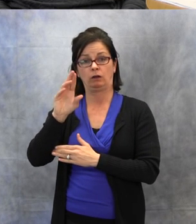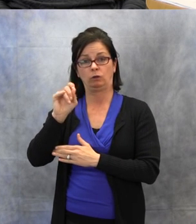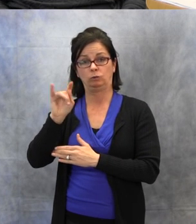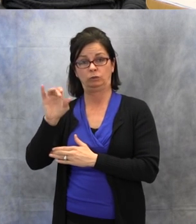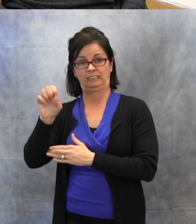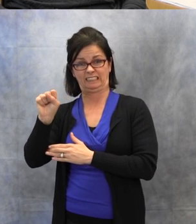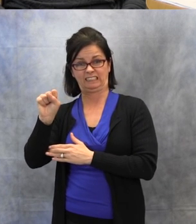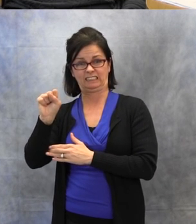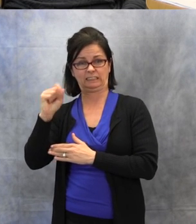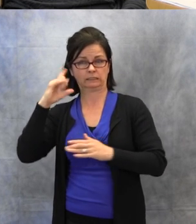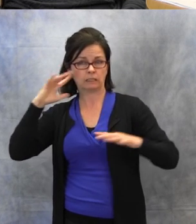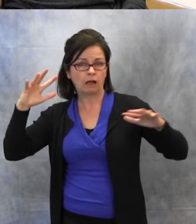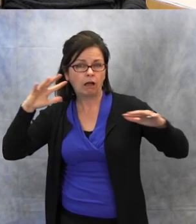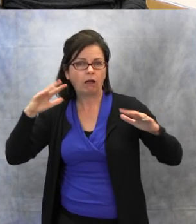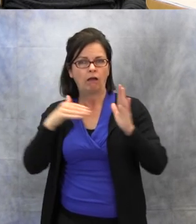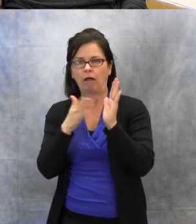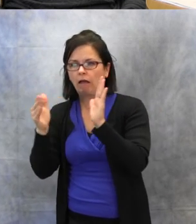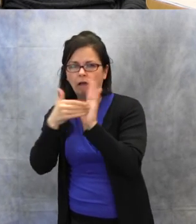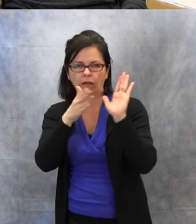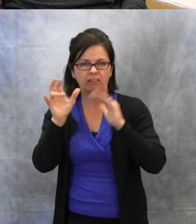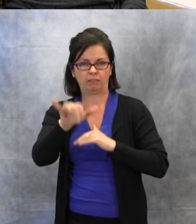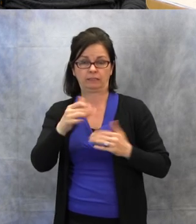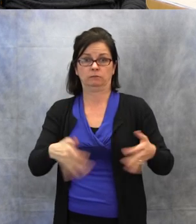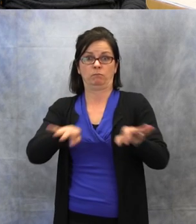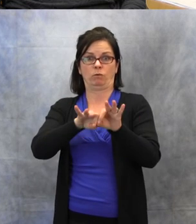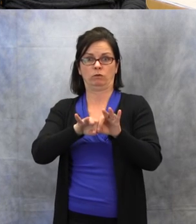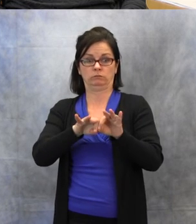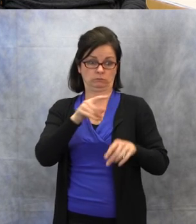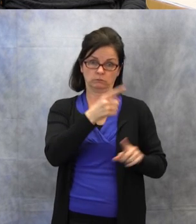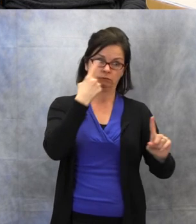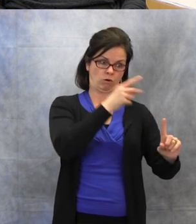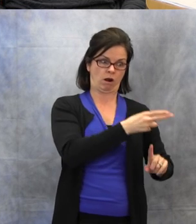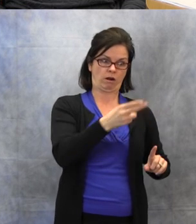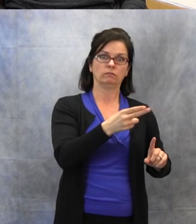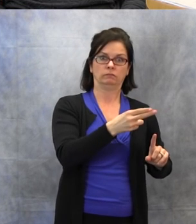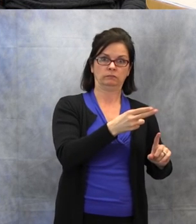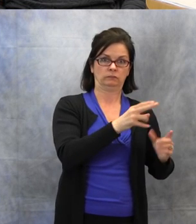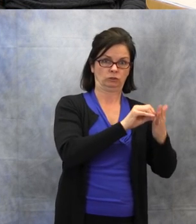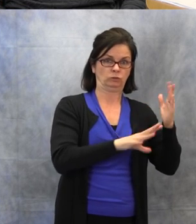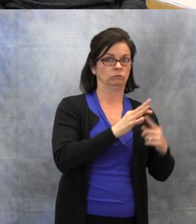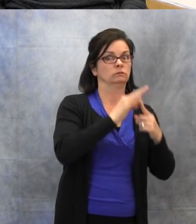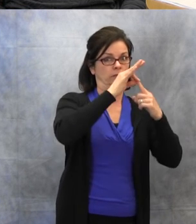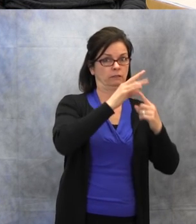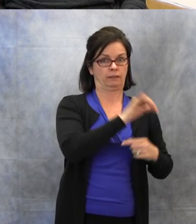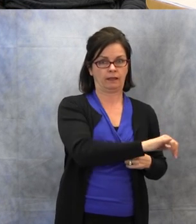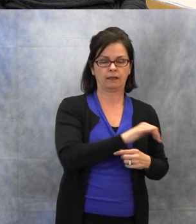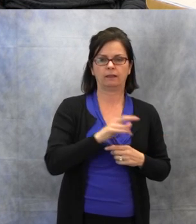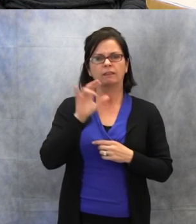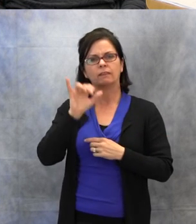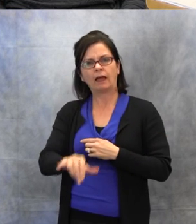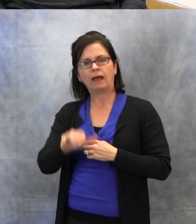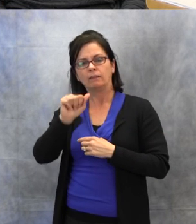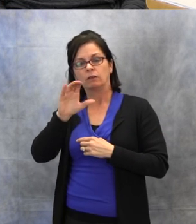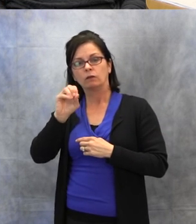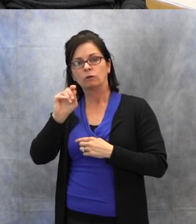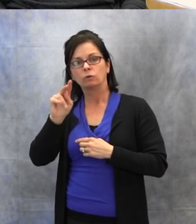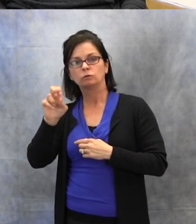for the hard of hearing students. We talk about how that impacts the students hearing,